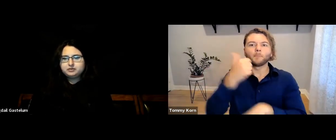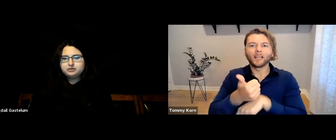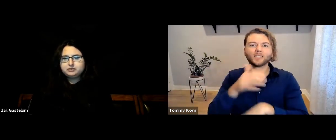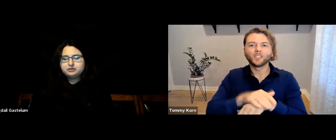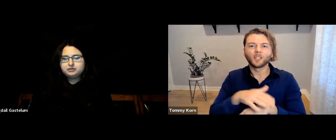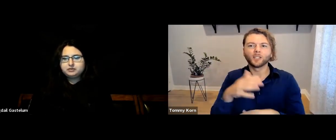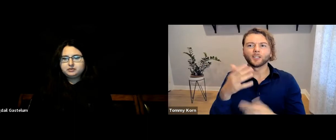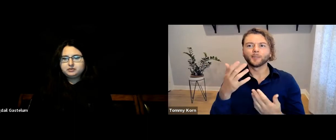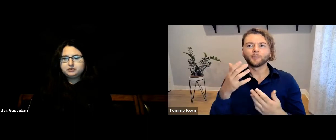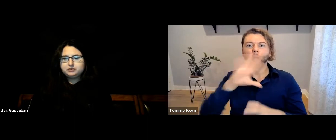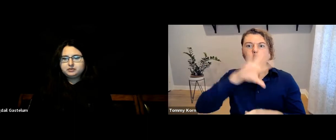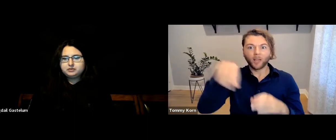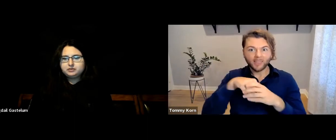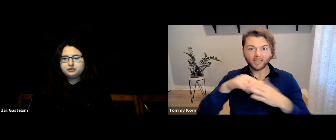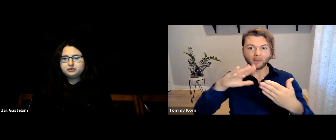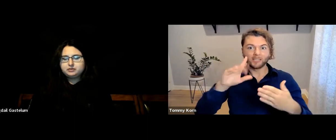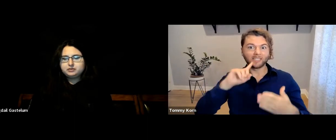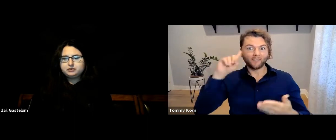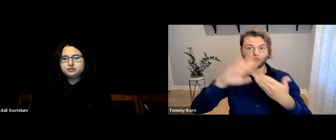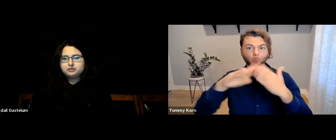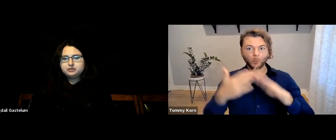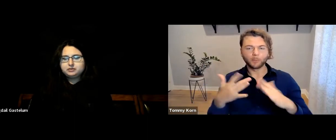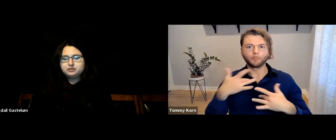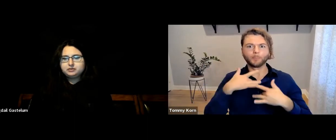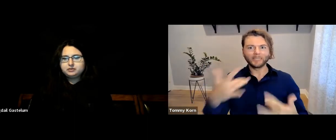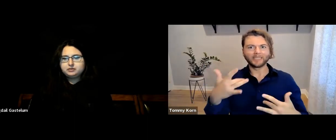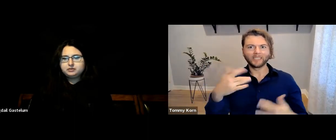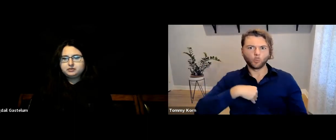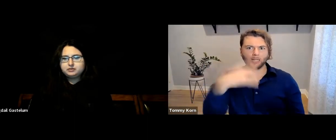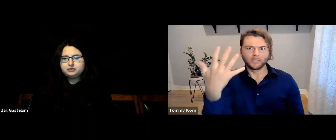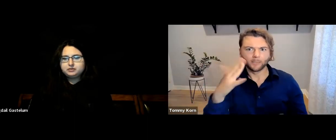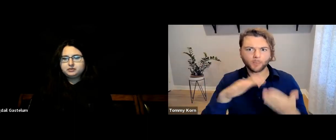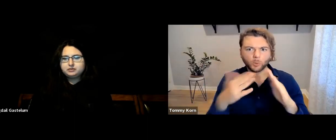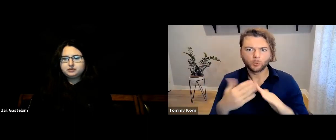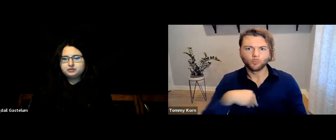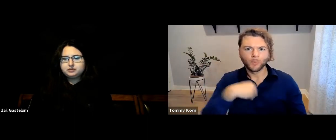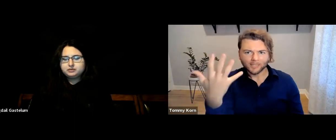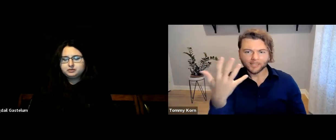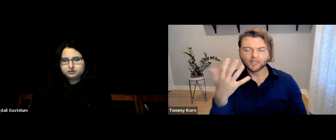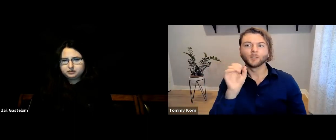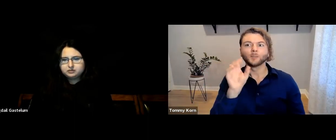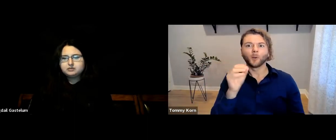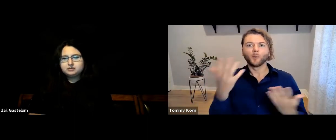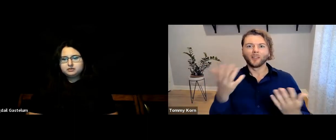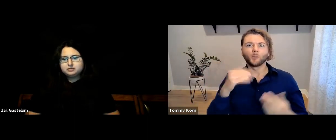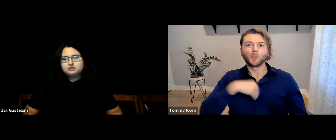It’s based on how the Deaf community is predominantly white,